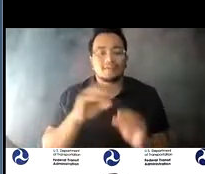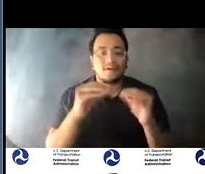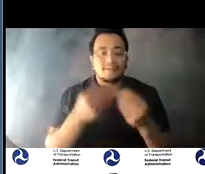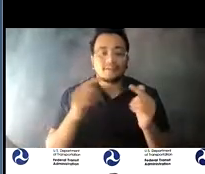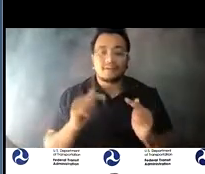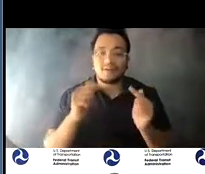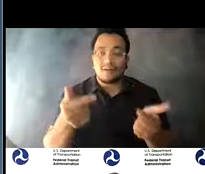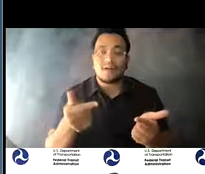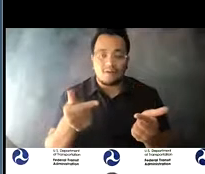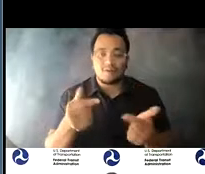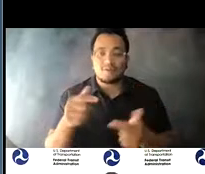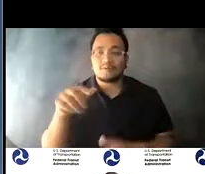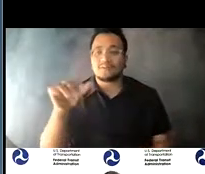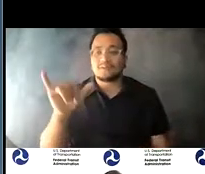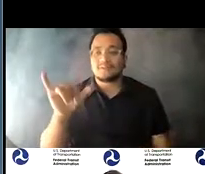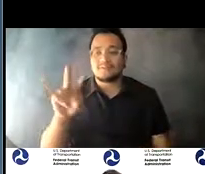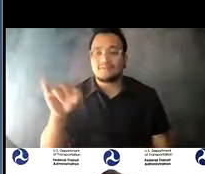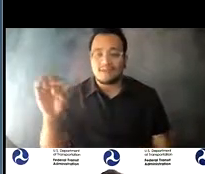14:06:15 >> Thank you, everyone.